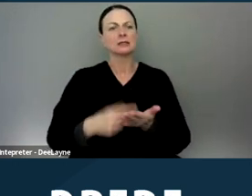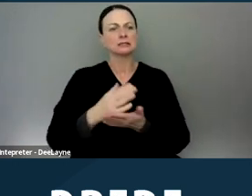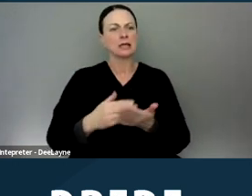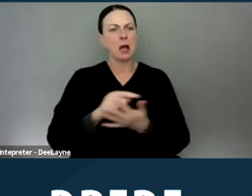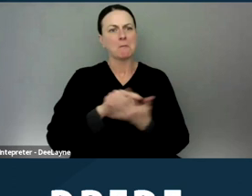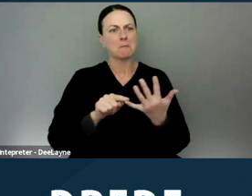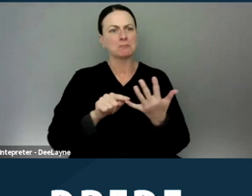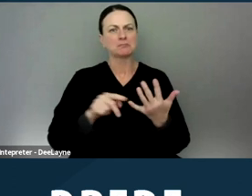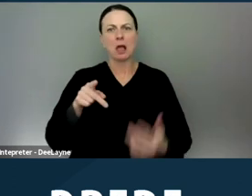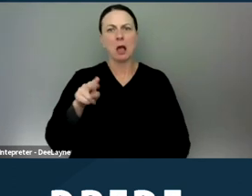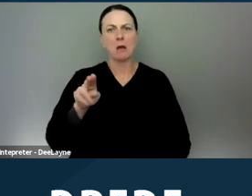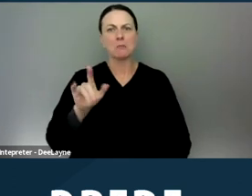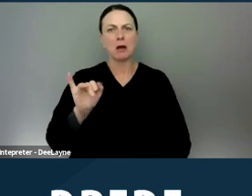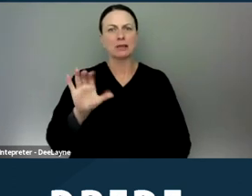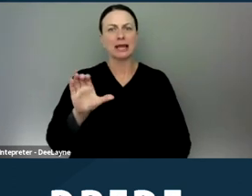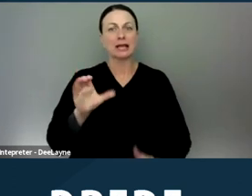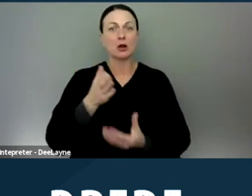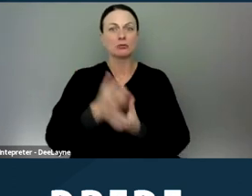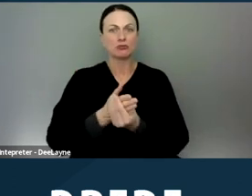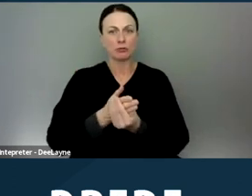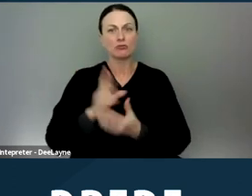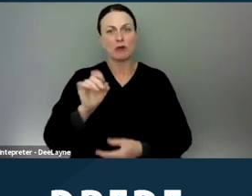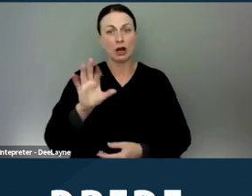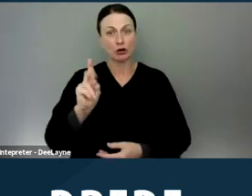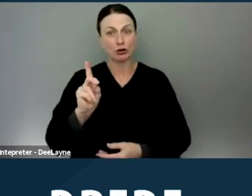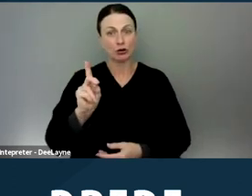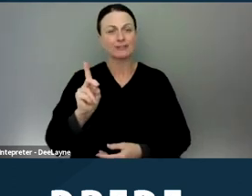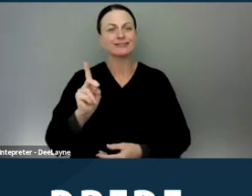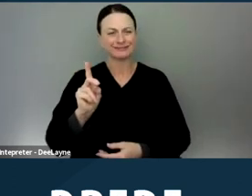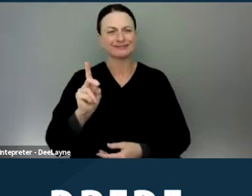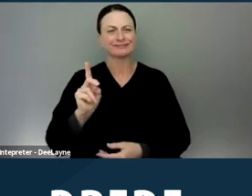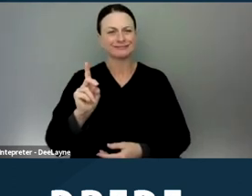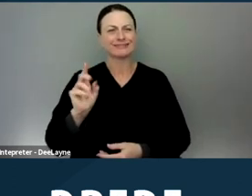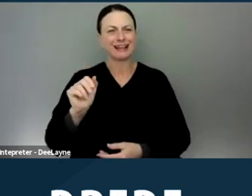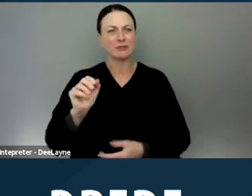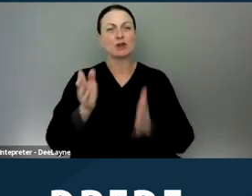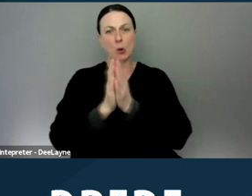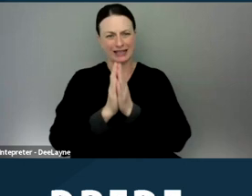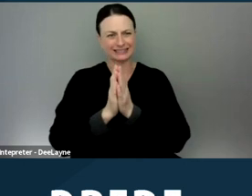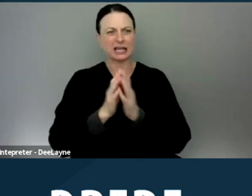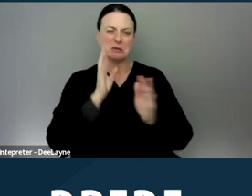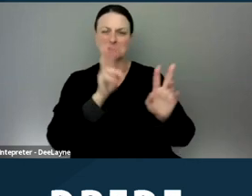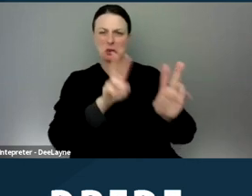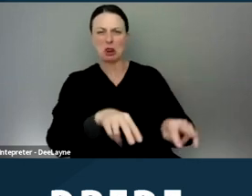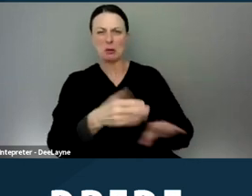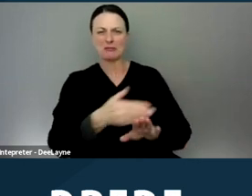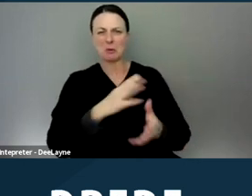public record act requests that we did. So I'll give people a second to take a look at this slide before talking about it.